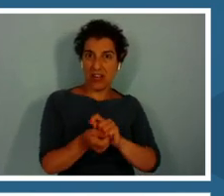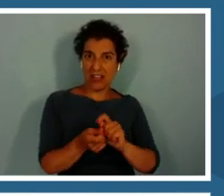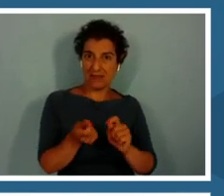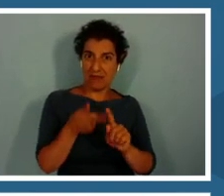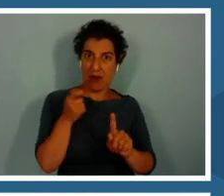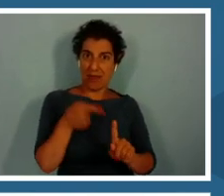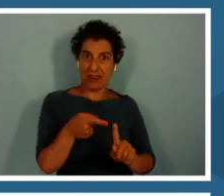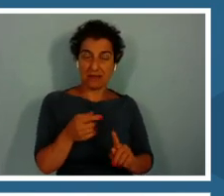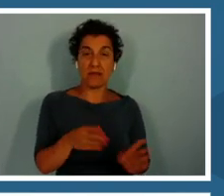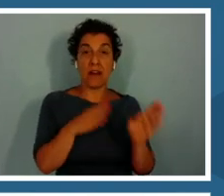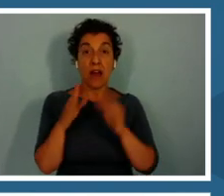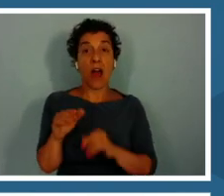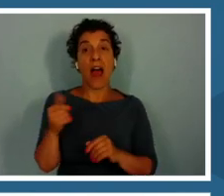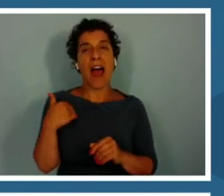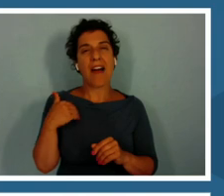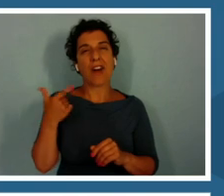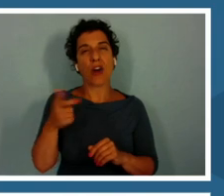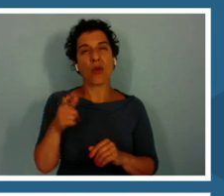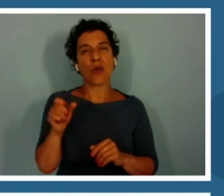It is really good.